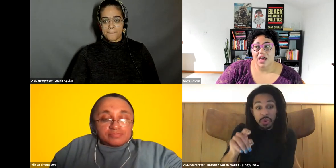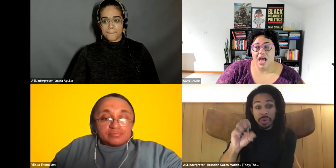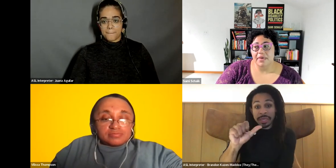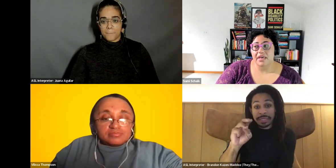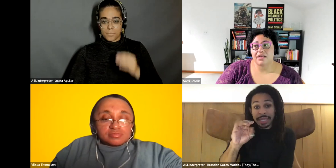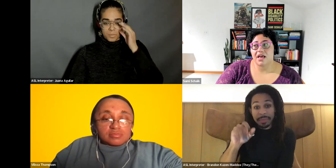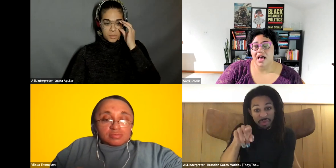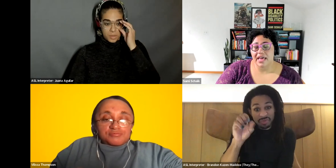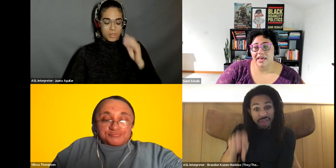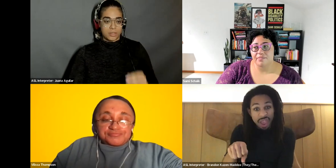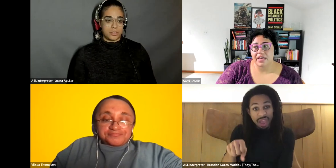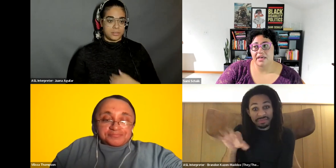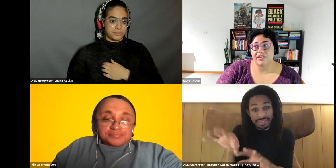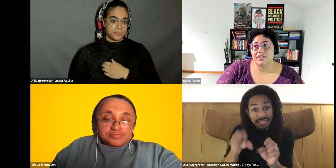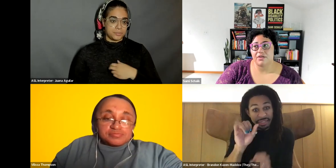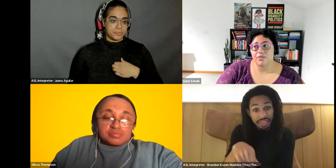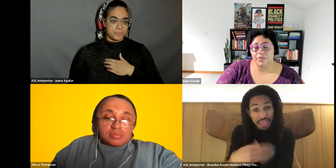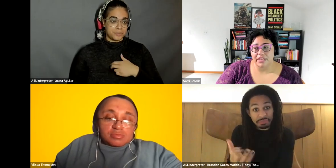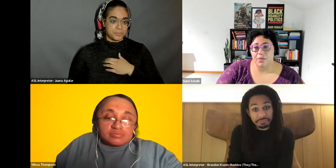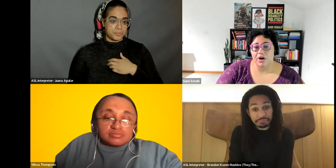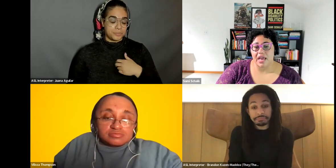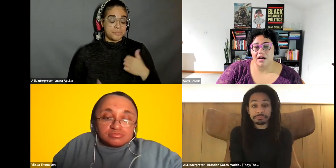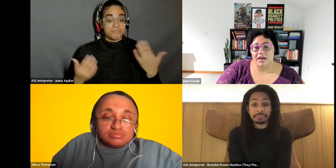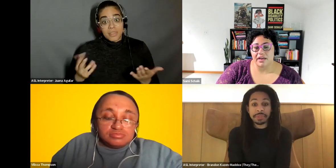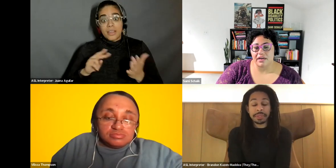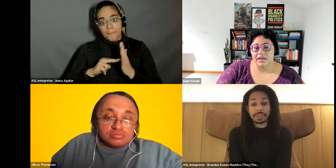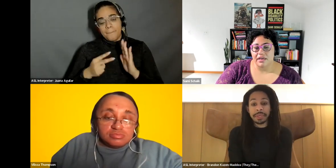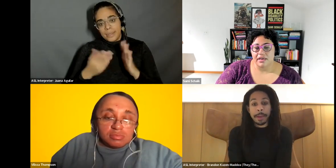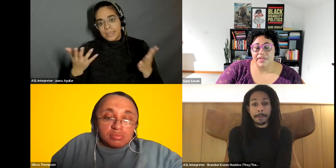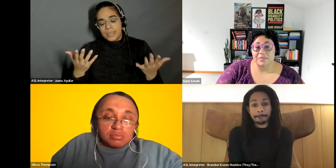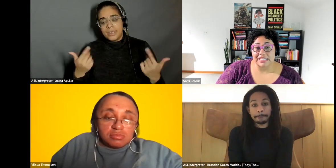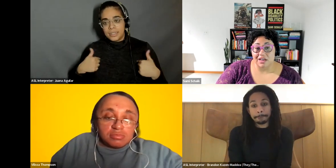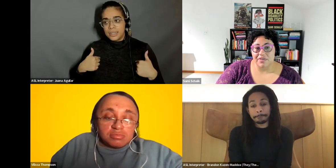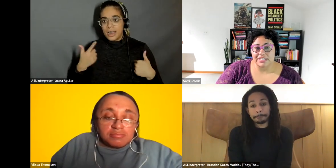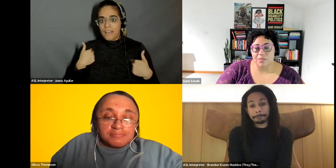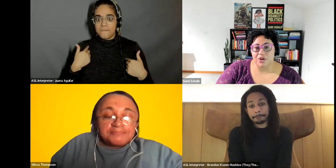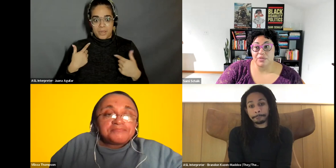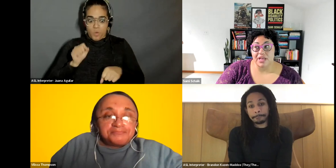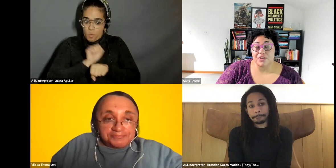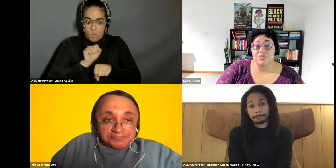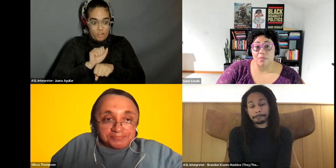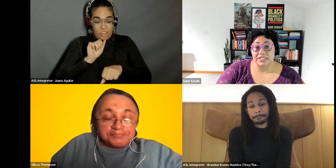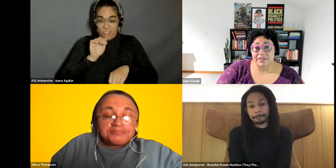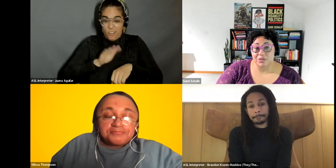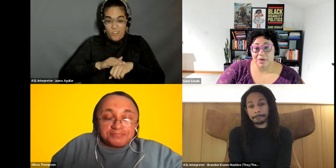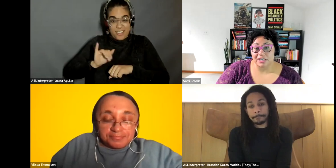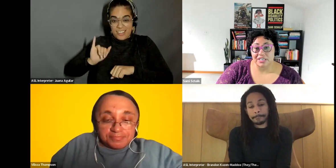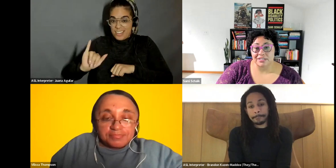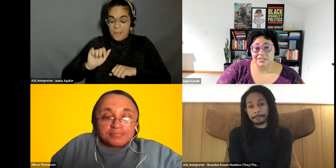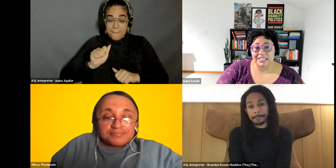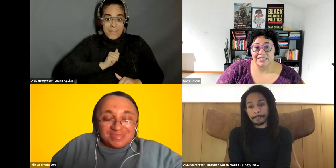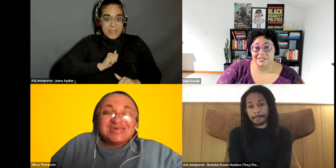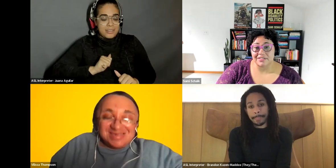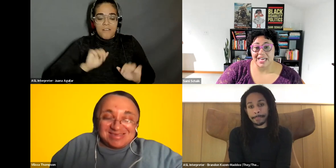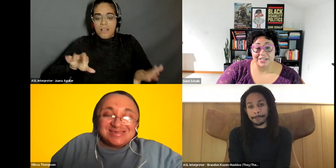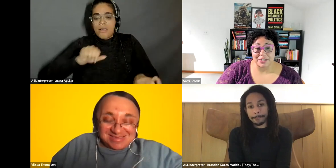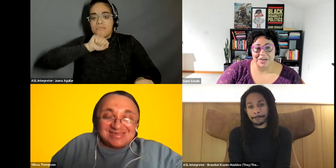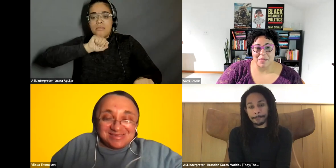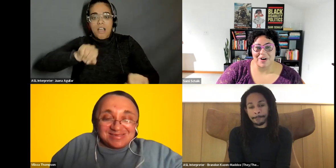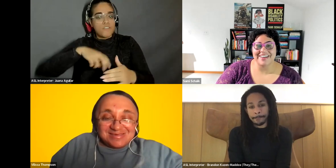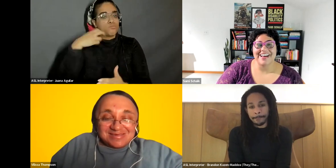Sami Schalk: I mean, I have been really working on this myself as someone who loves to throw myself into a project until I can't do it anymore.